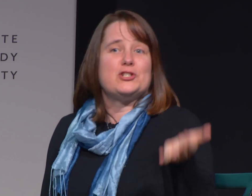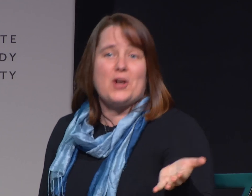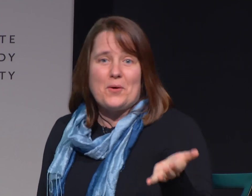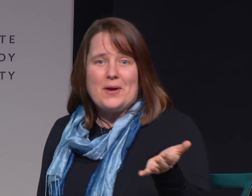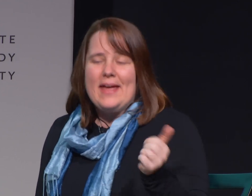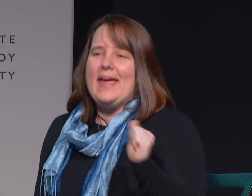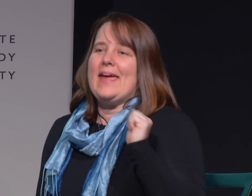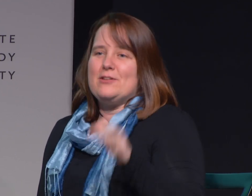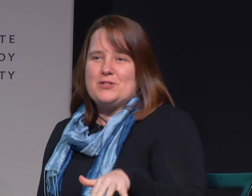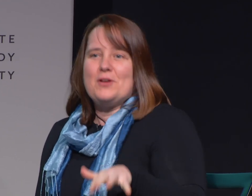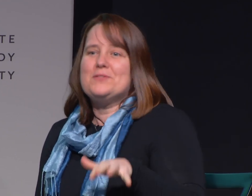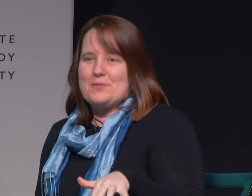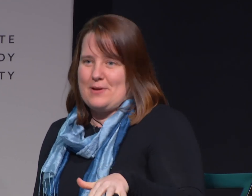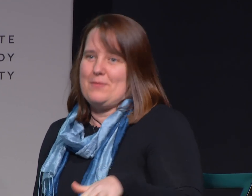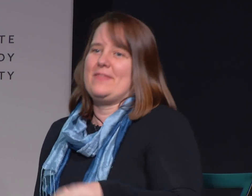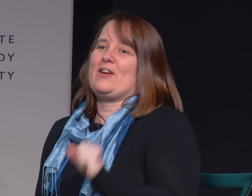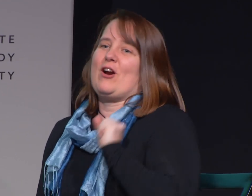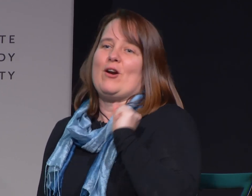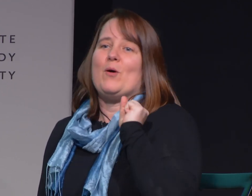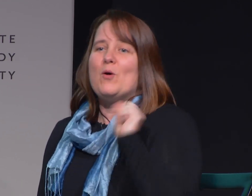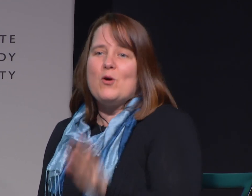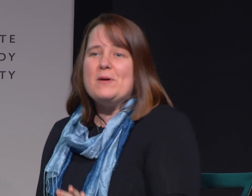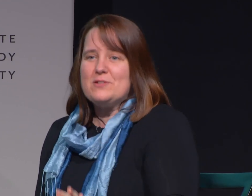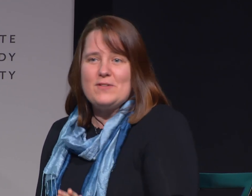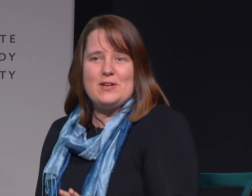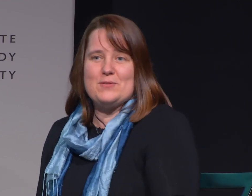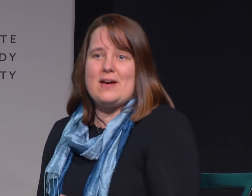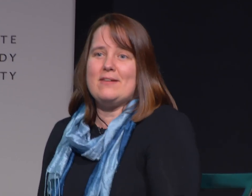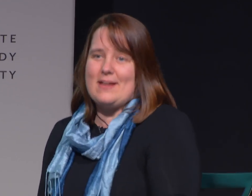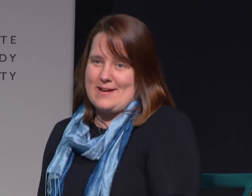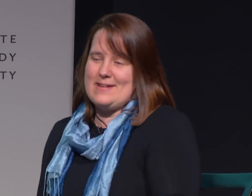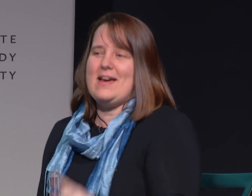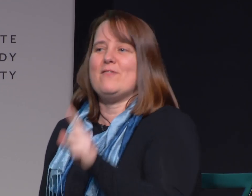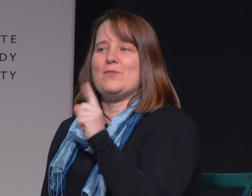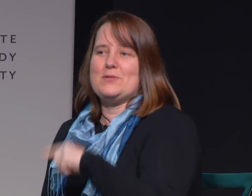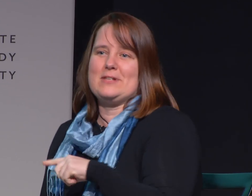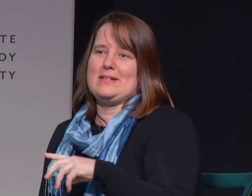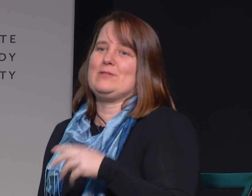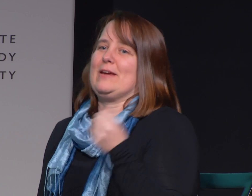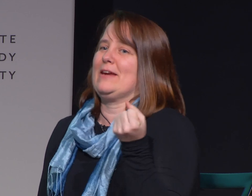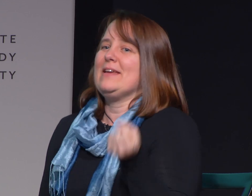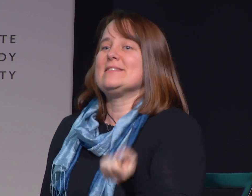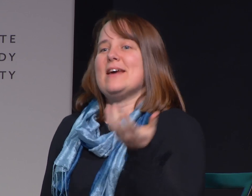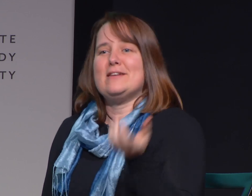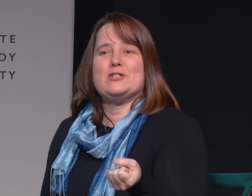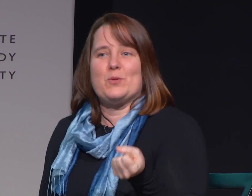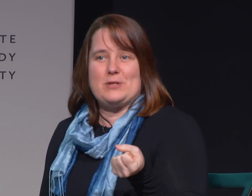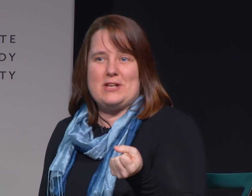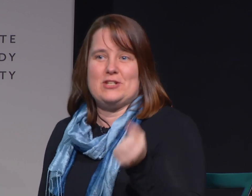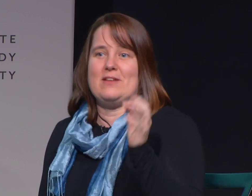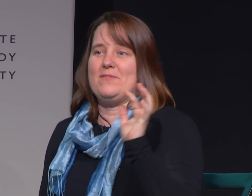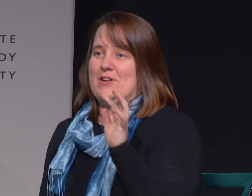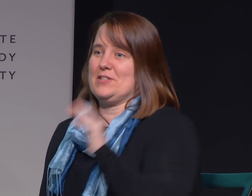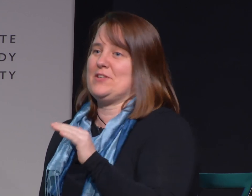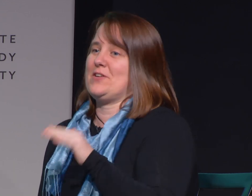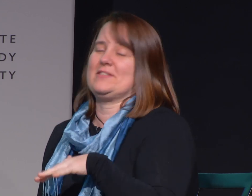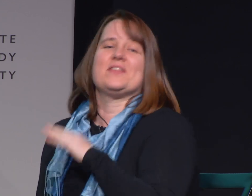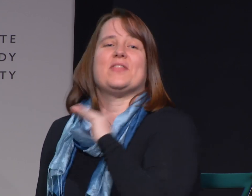Show. And you should also know that there are a whole bunch of videos online of Rosa Lee doing signed interpretation of various songs.